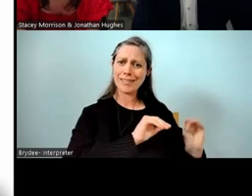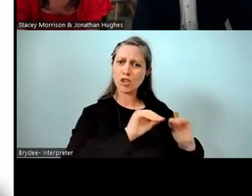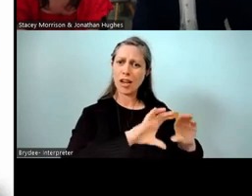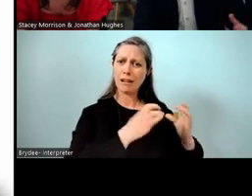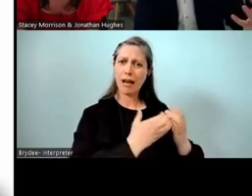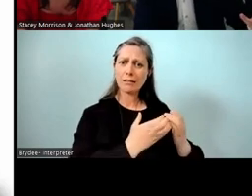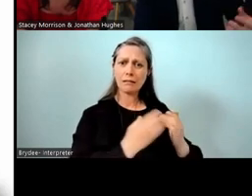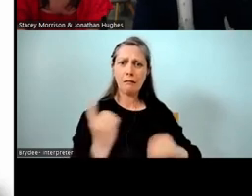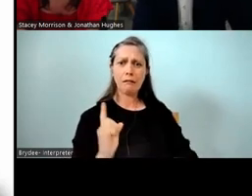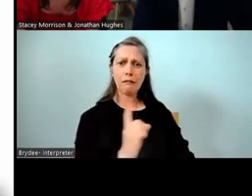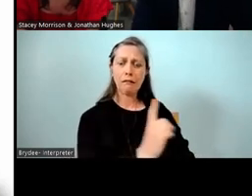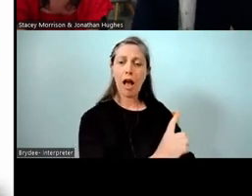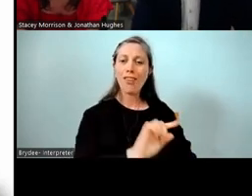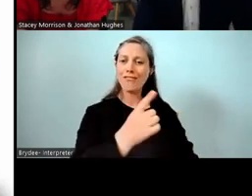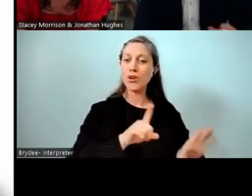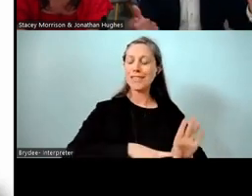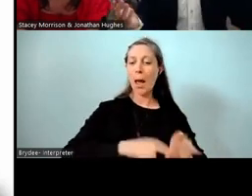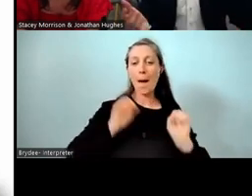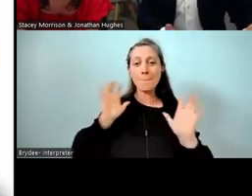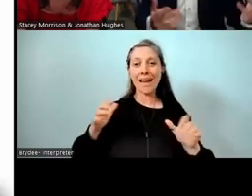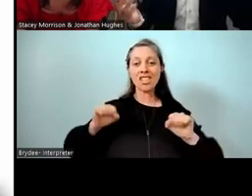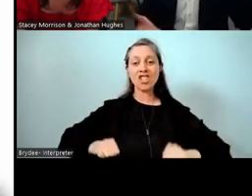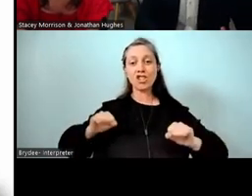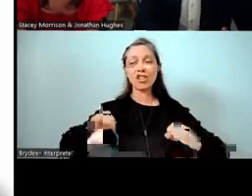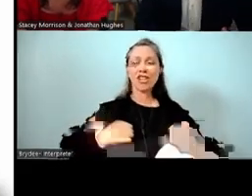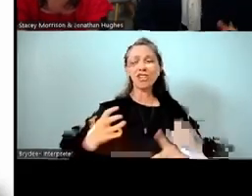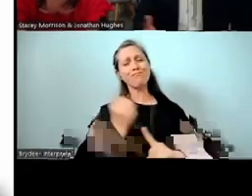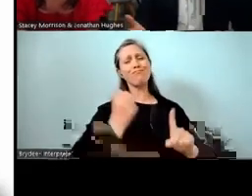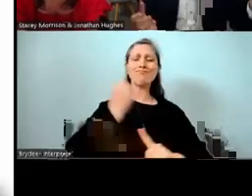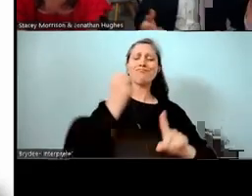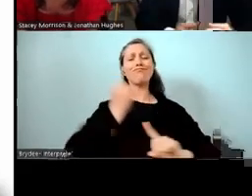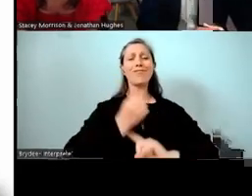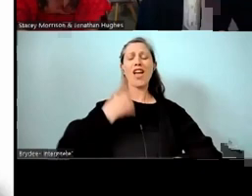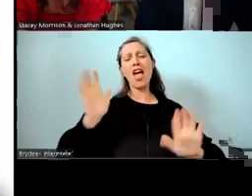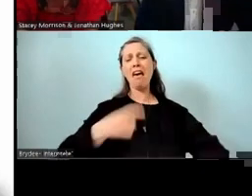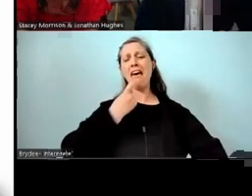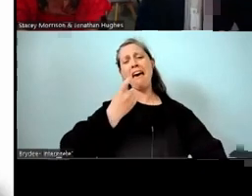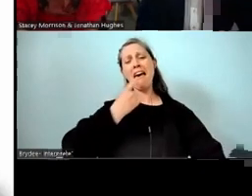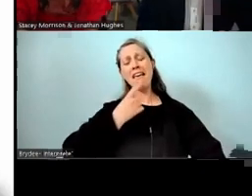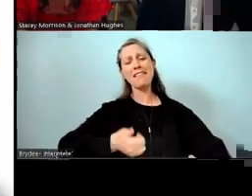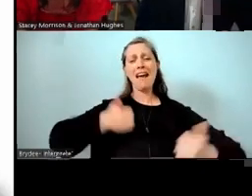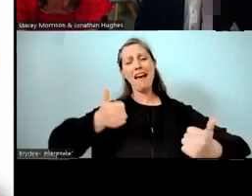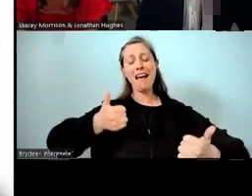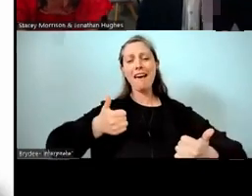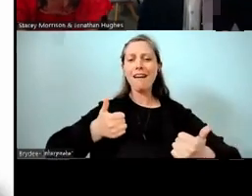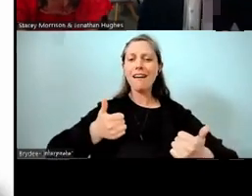we just had a group of amazing students to be fair, and they were just achieving all over the place, going, "How easy is this?" But yeah, as the years went on,